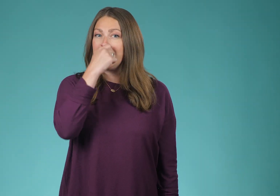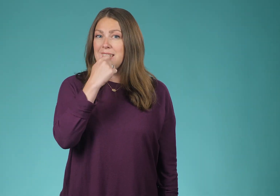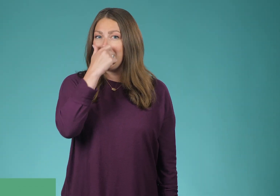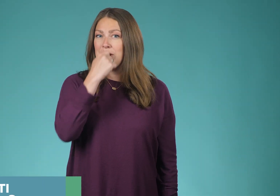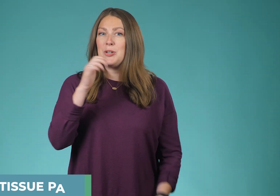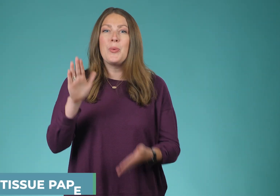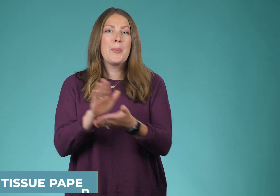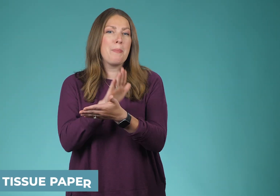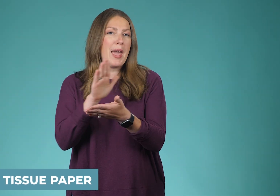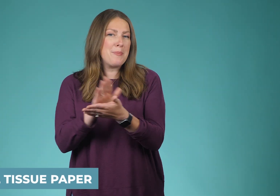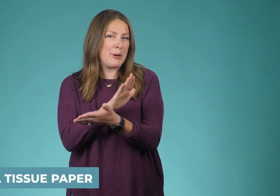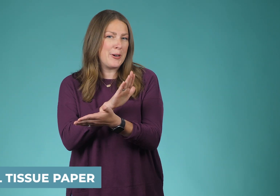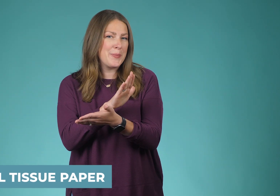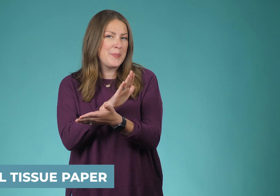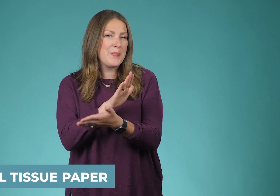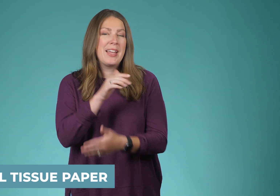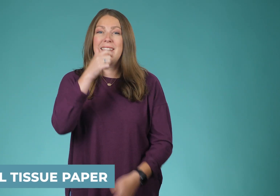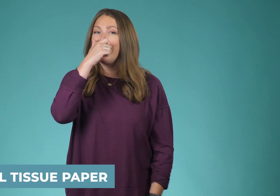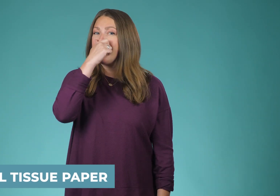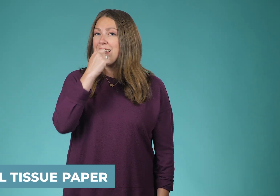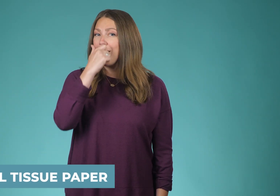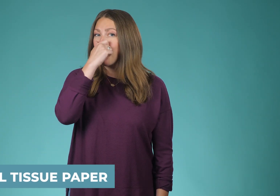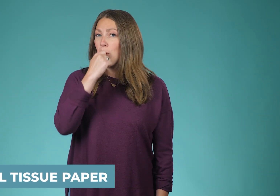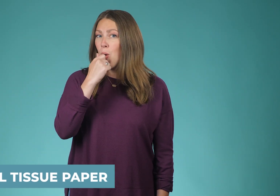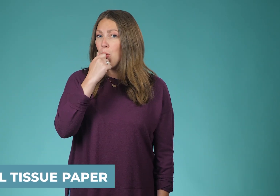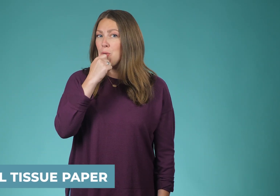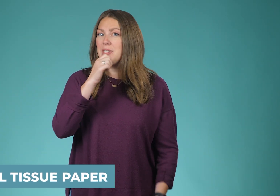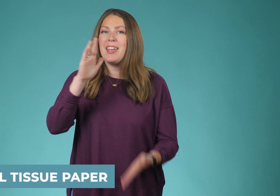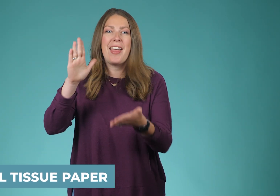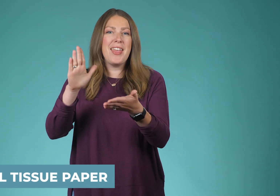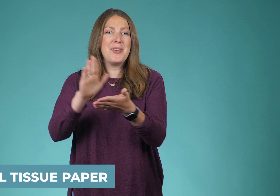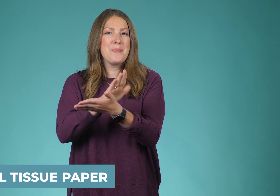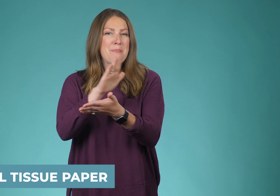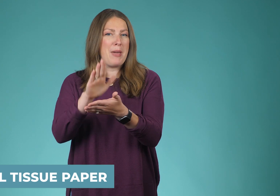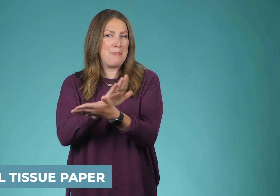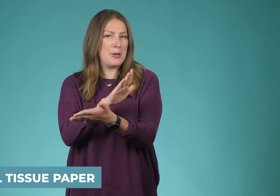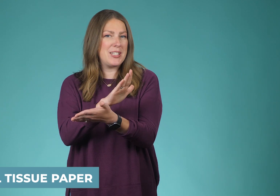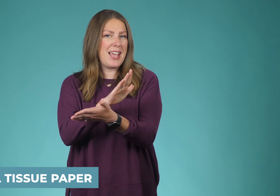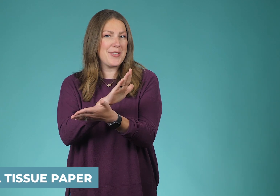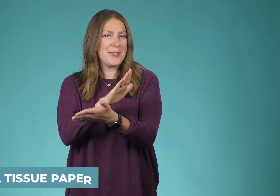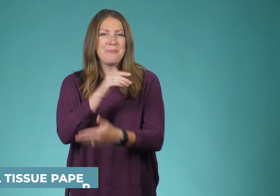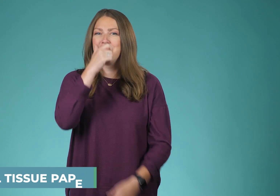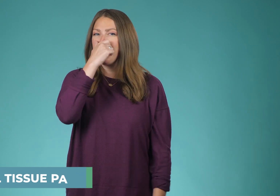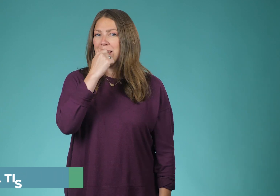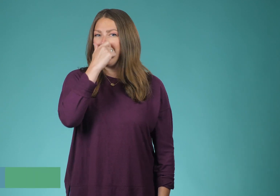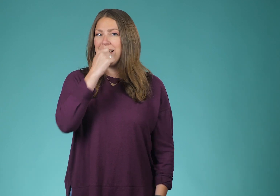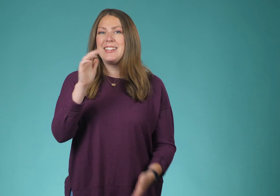Tissue paper. The sign for cold. And then paper together.